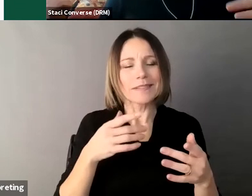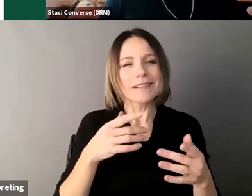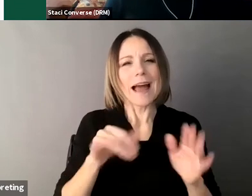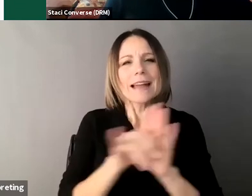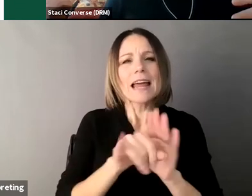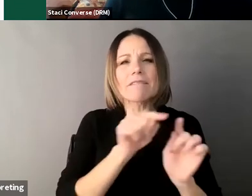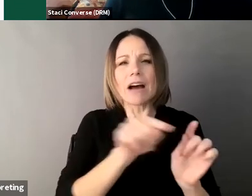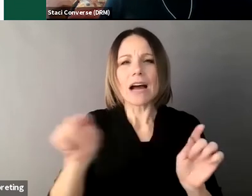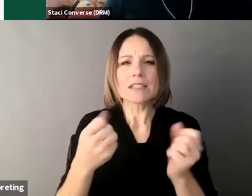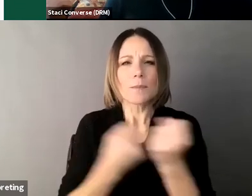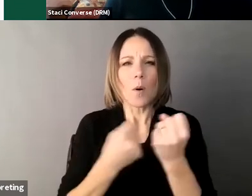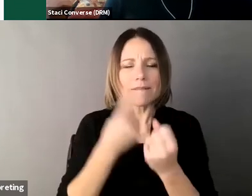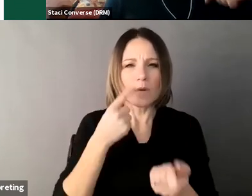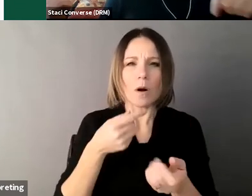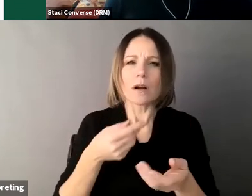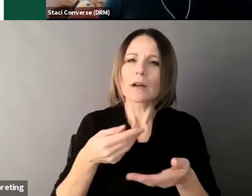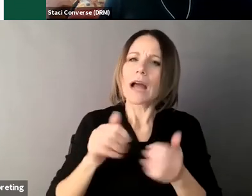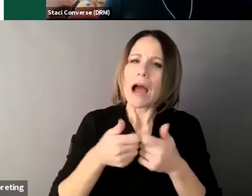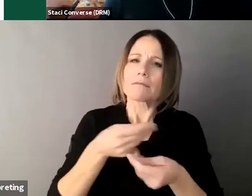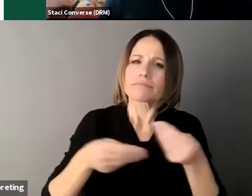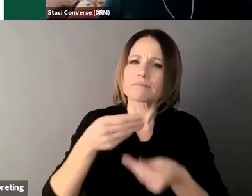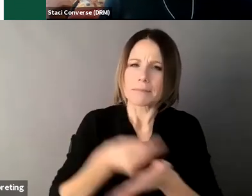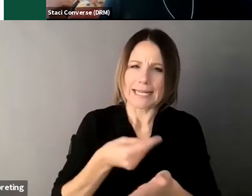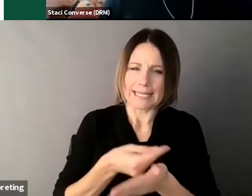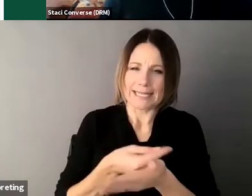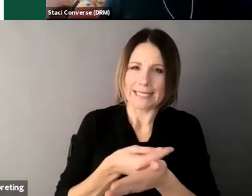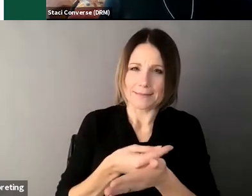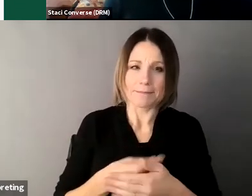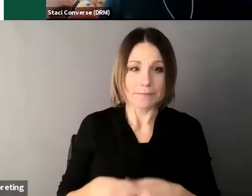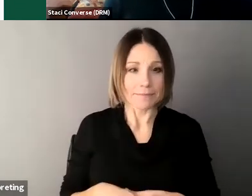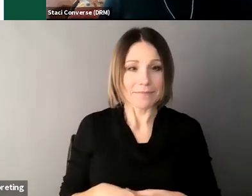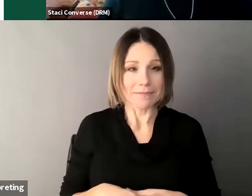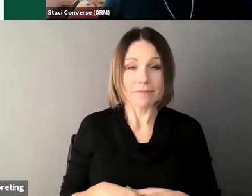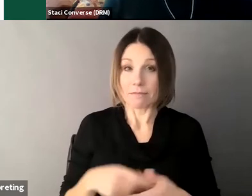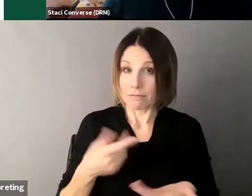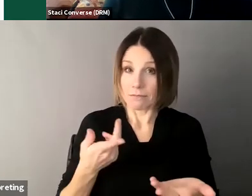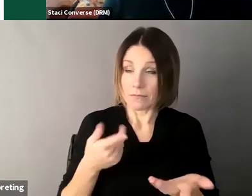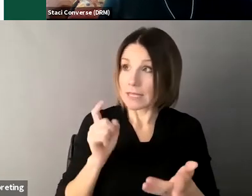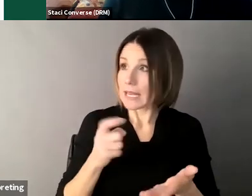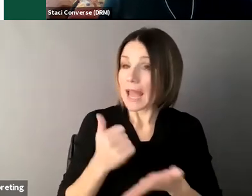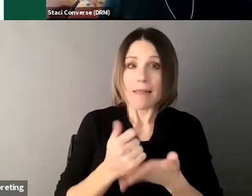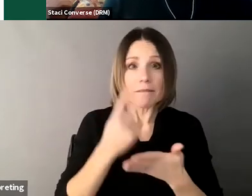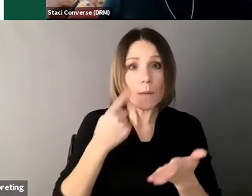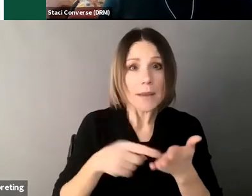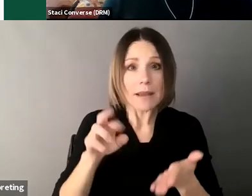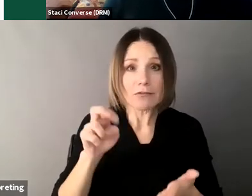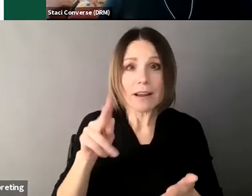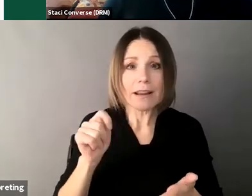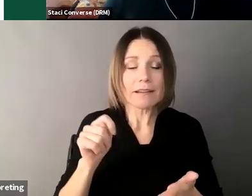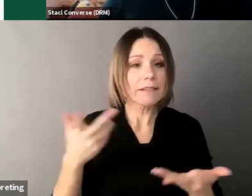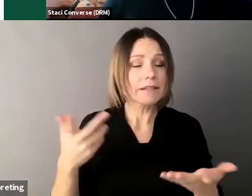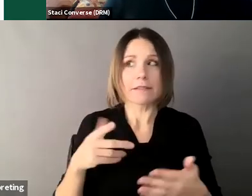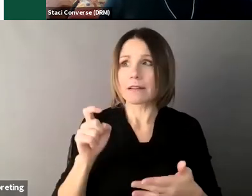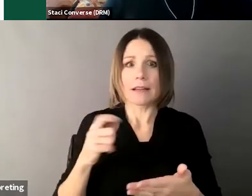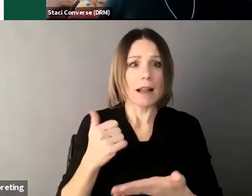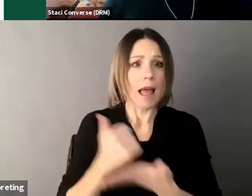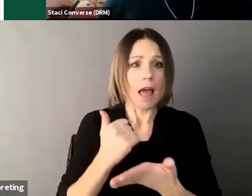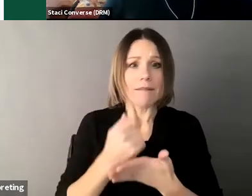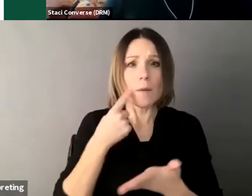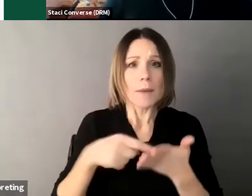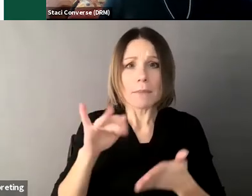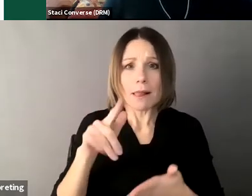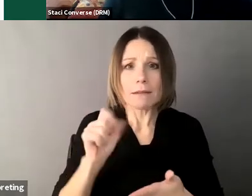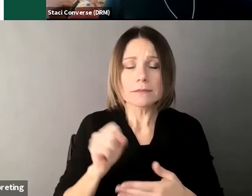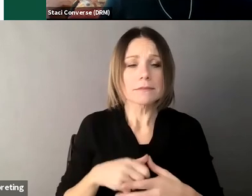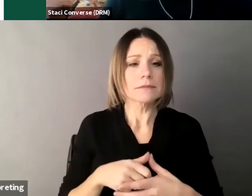into very specific areas that a person might need support with um including um you know paying rent